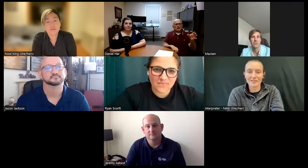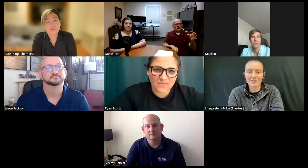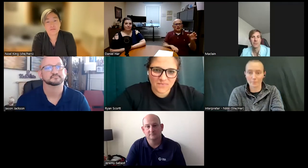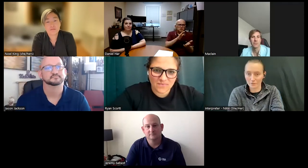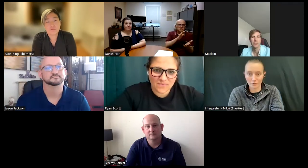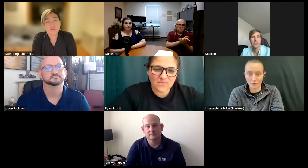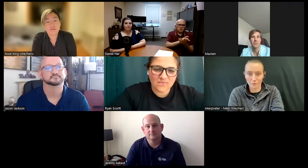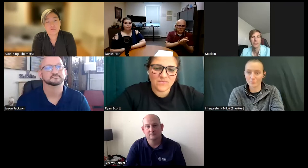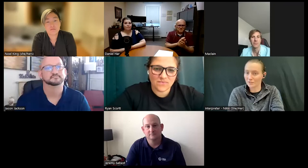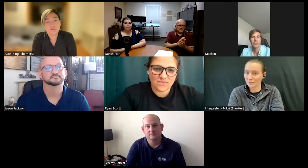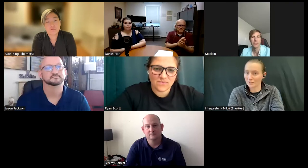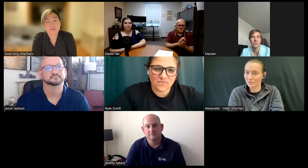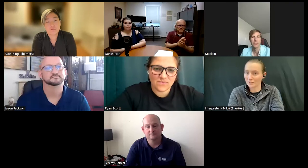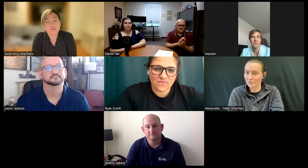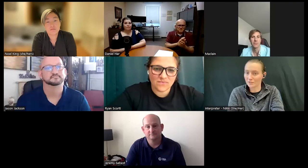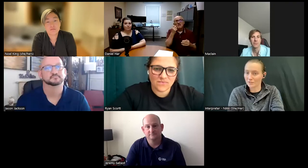was done